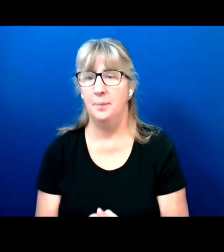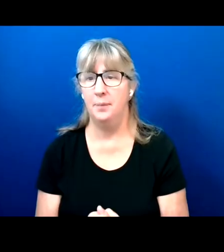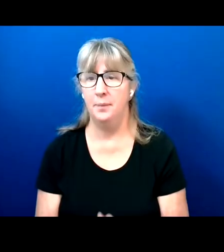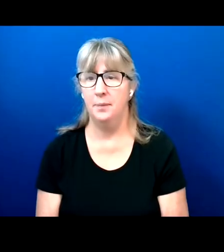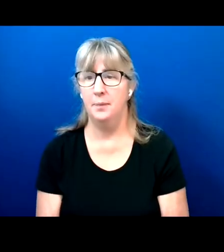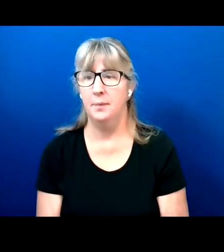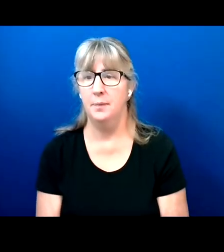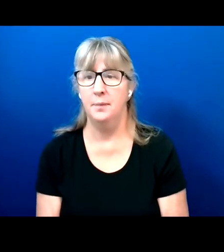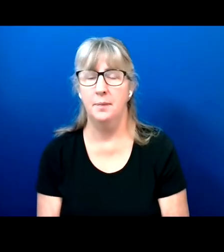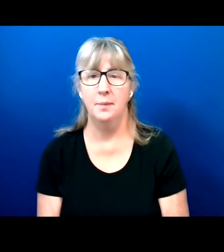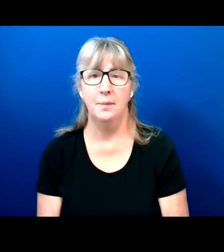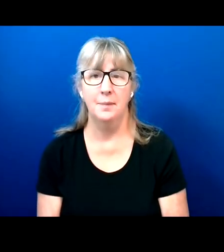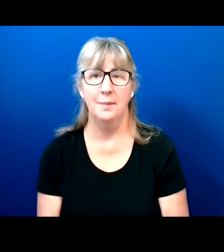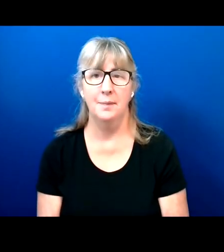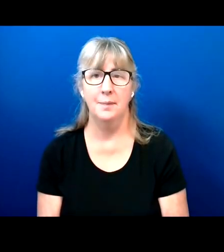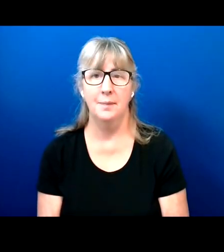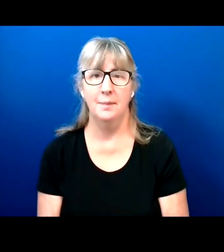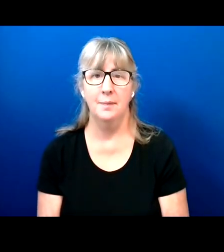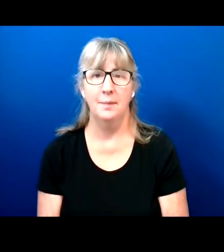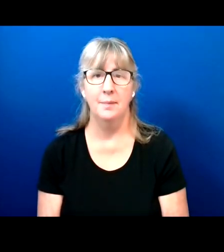Great!